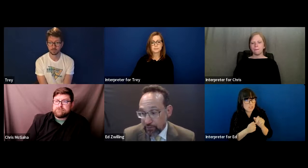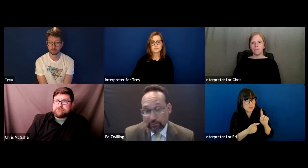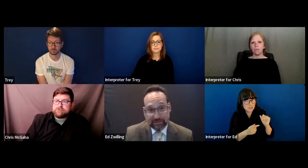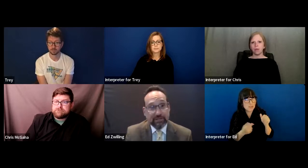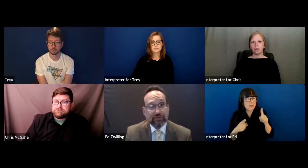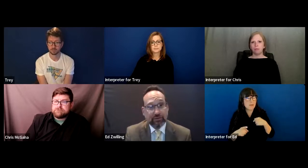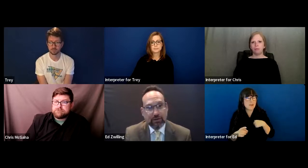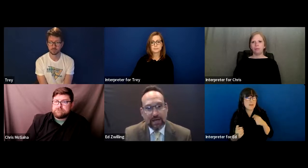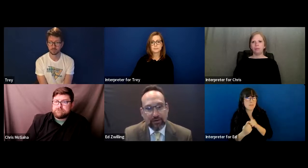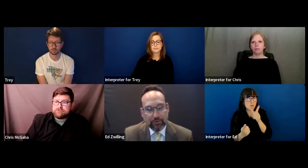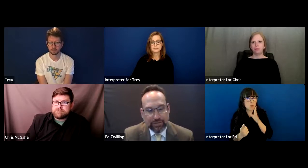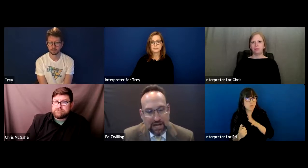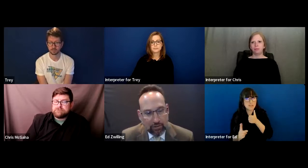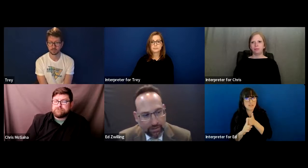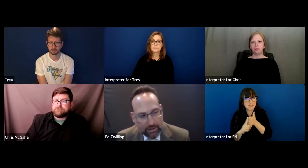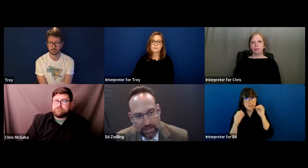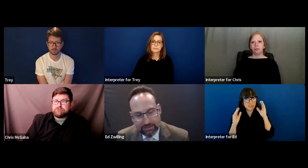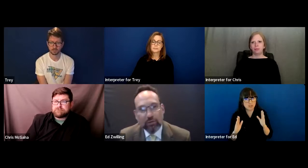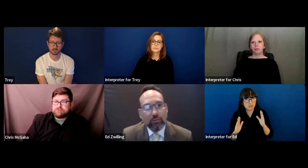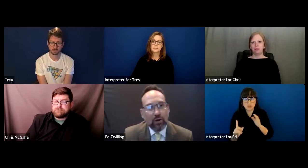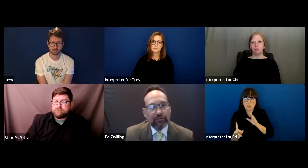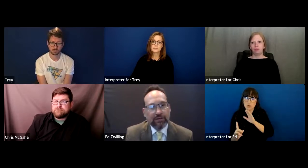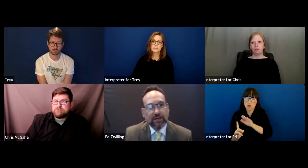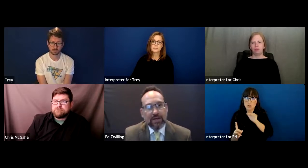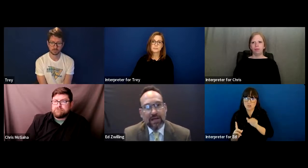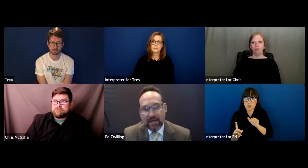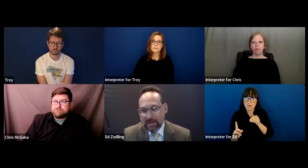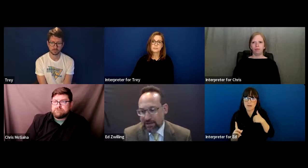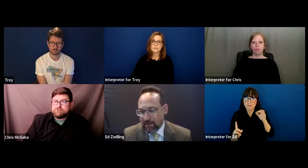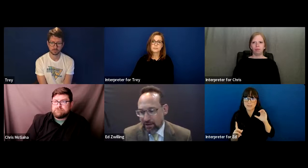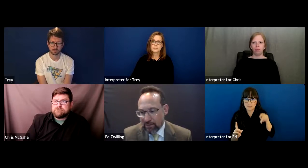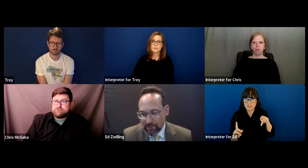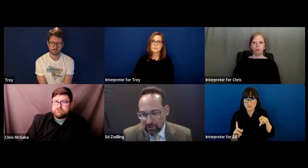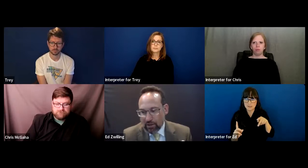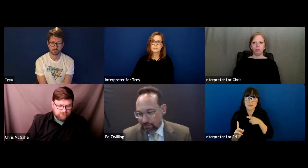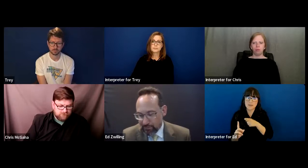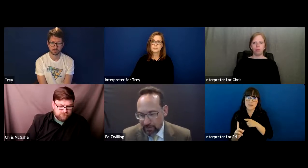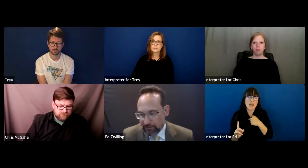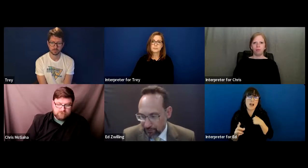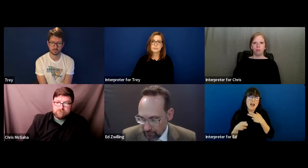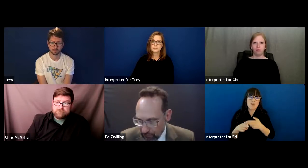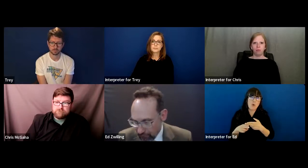who was a teacher and her child had cerebral palsy and I'm just going to call her Smith